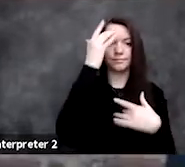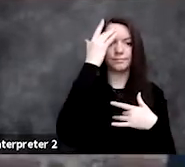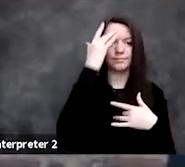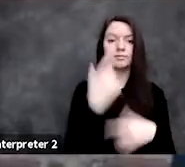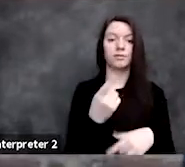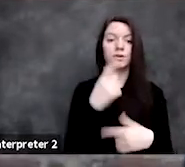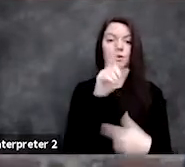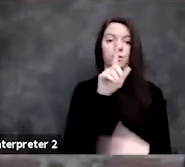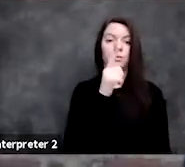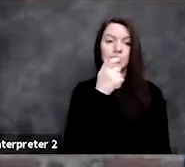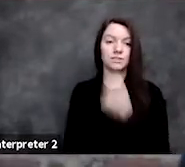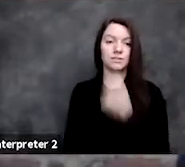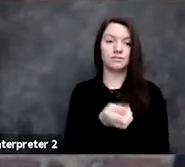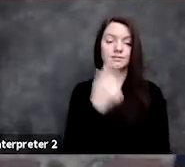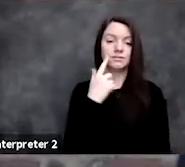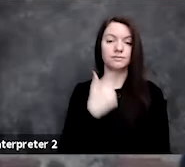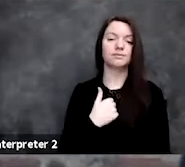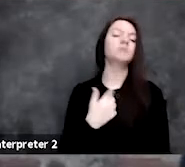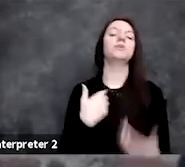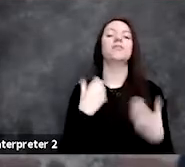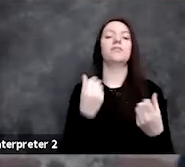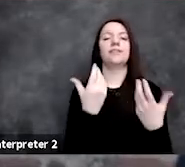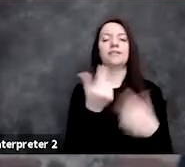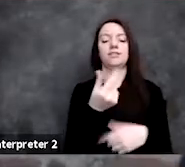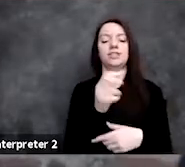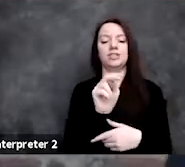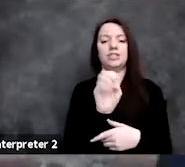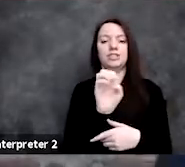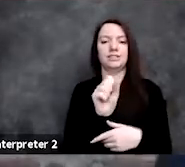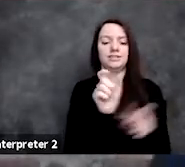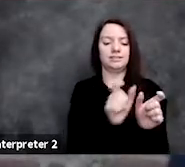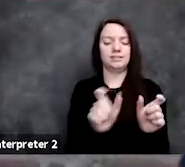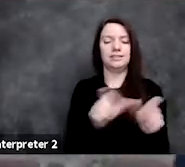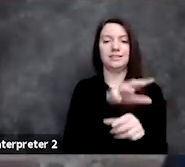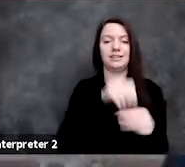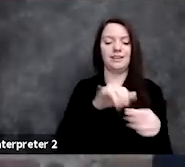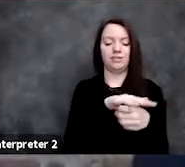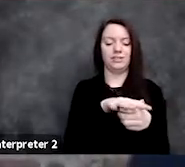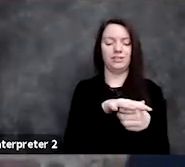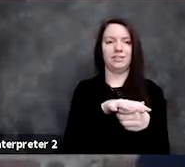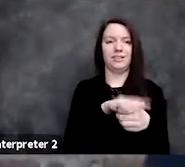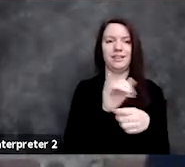there's often a lot of genes in these regions and genes are kind of the unit that are most interpretable